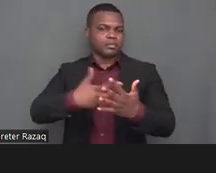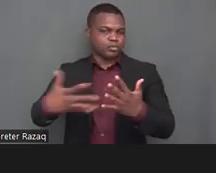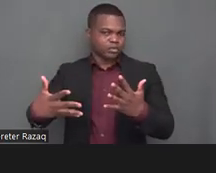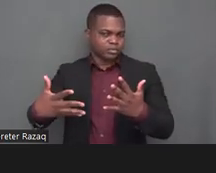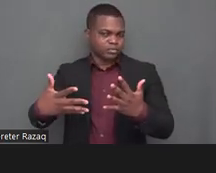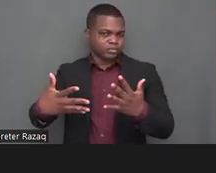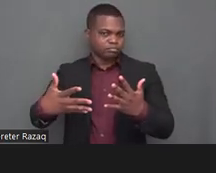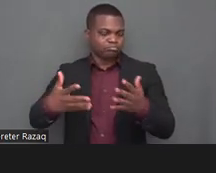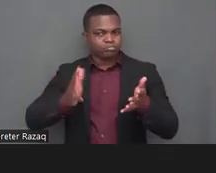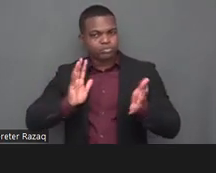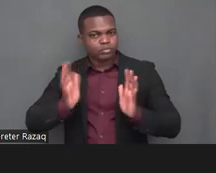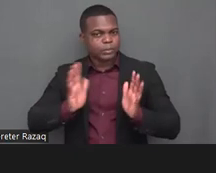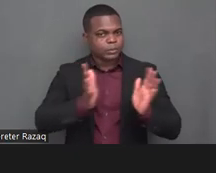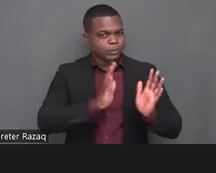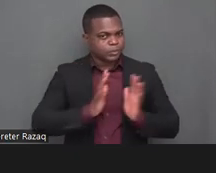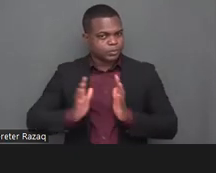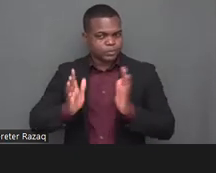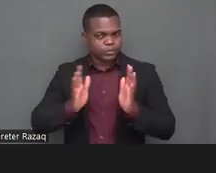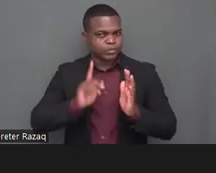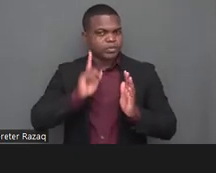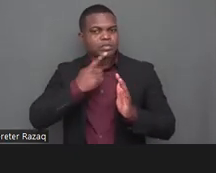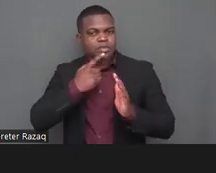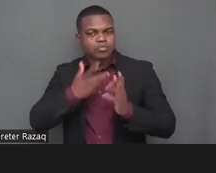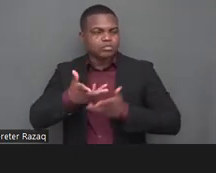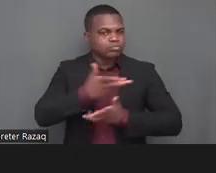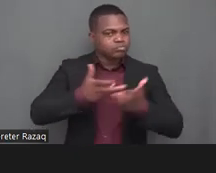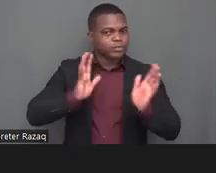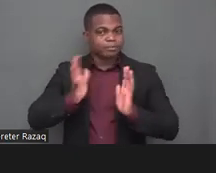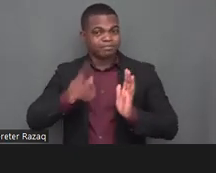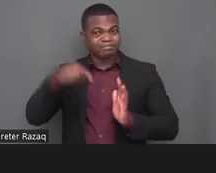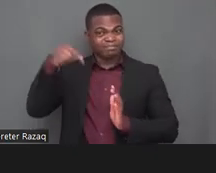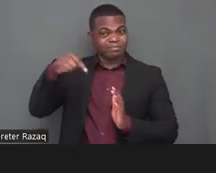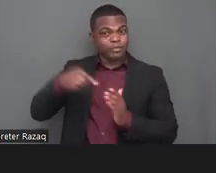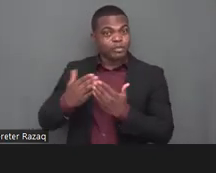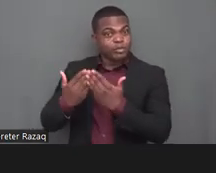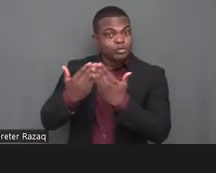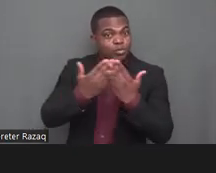so that people which are deaf can assist classes in my personal opinion i think